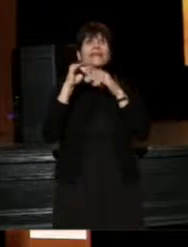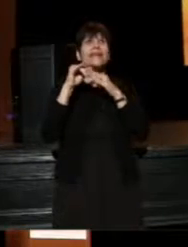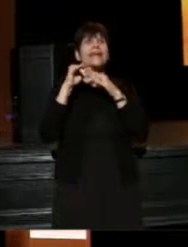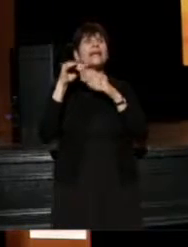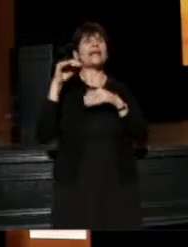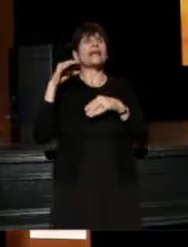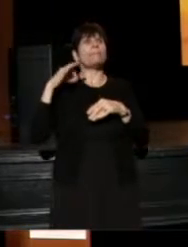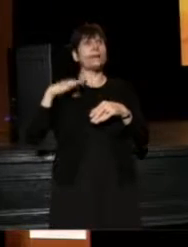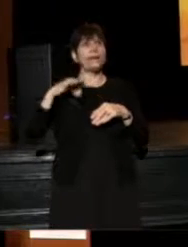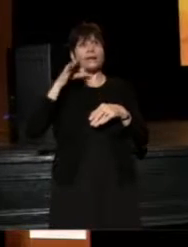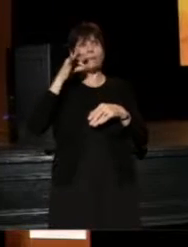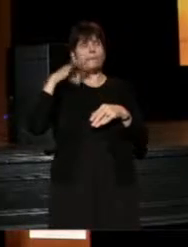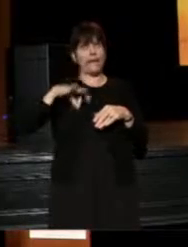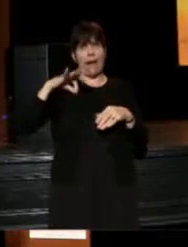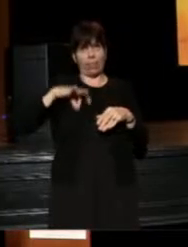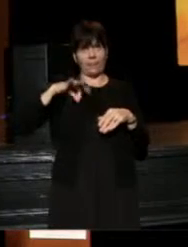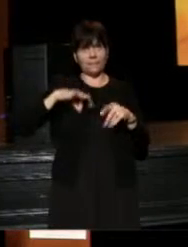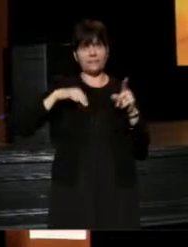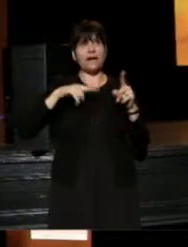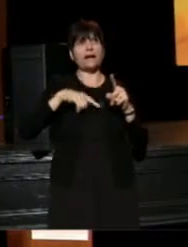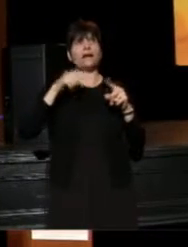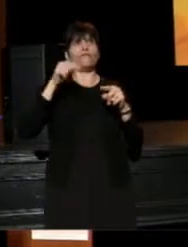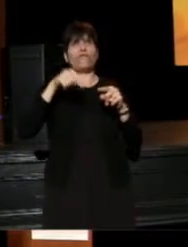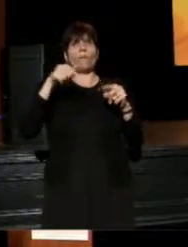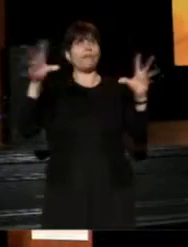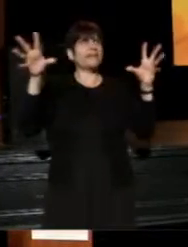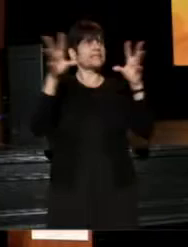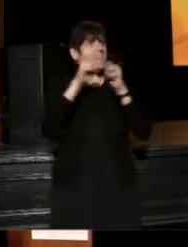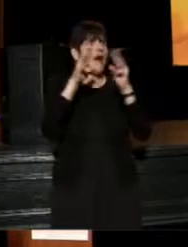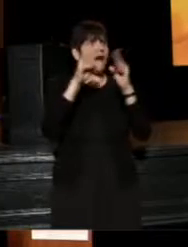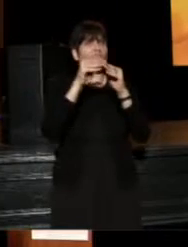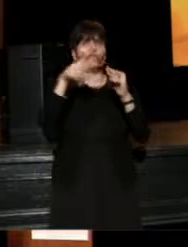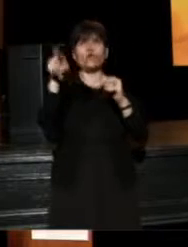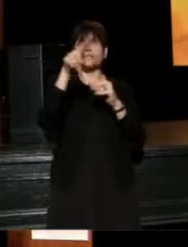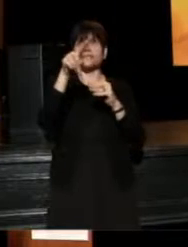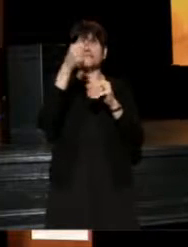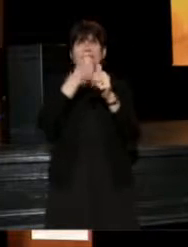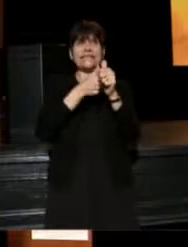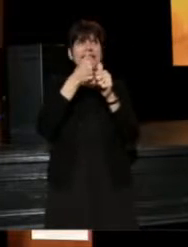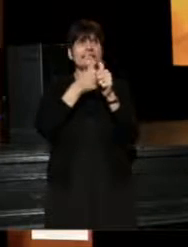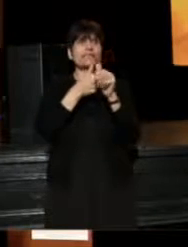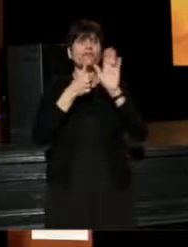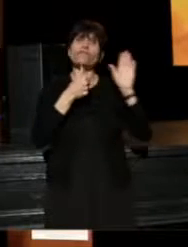My question is from this conference what are each of your commitments